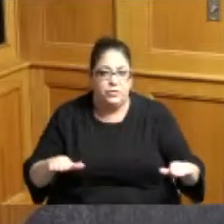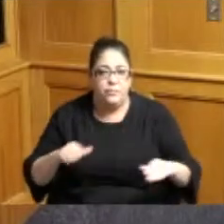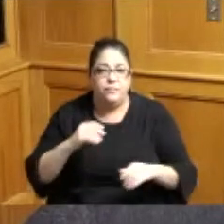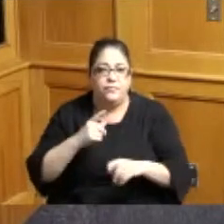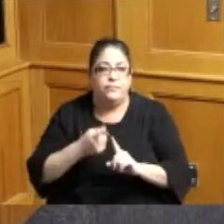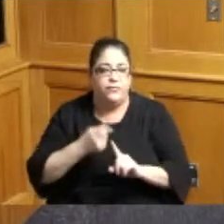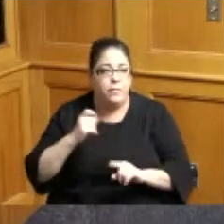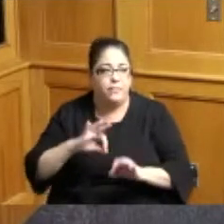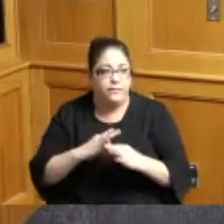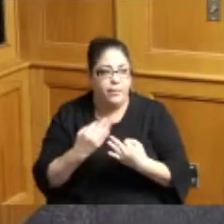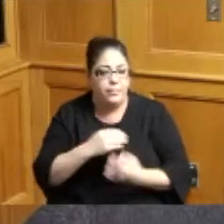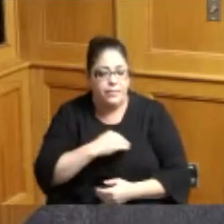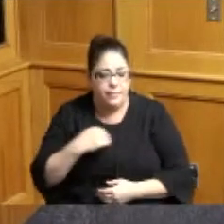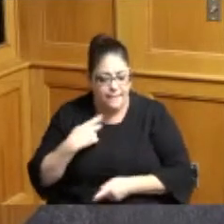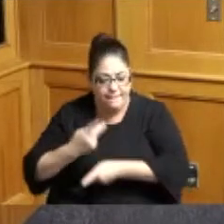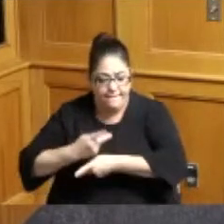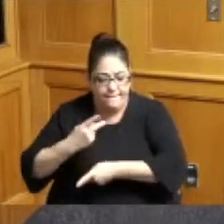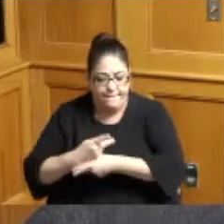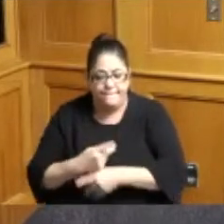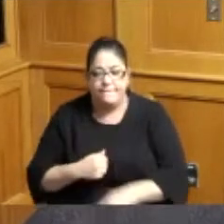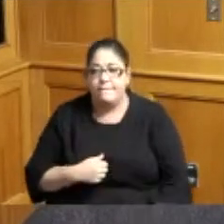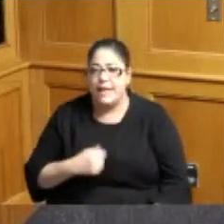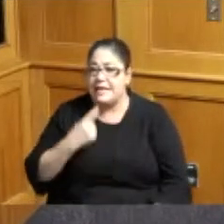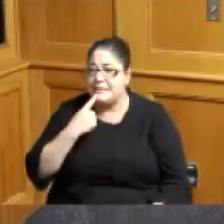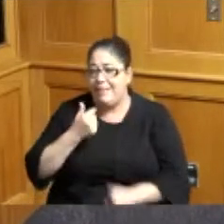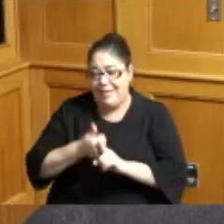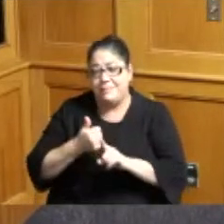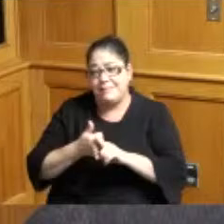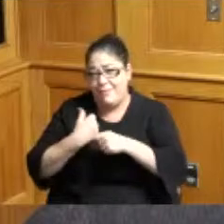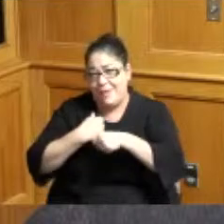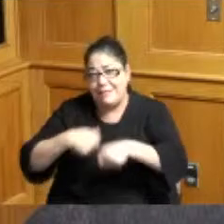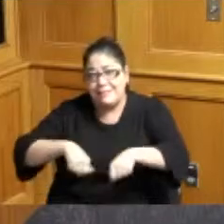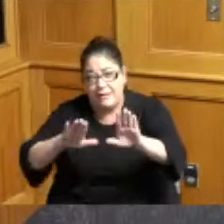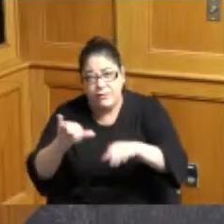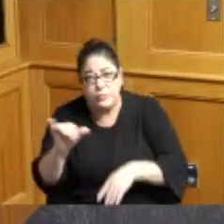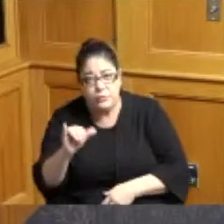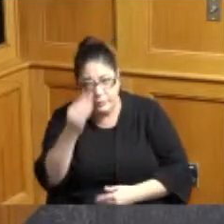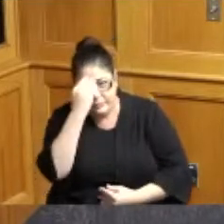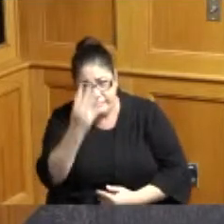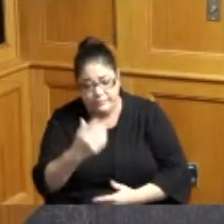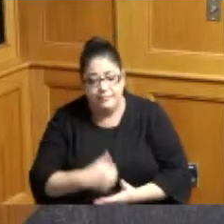placements and I would also say making a sacrifice be it further proclaimed that